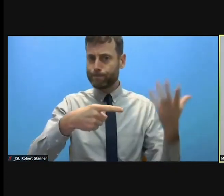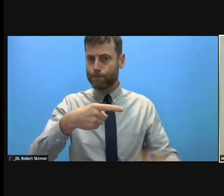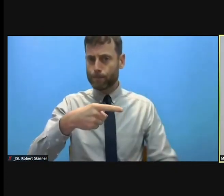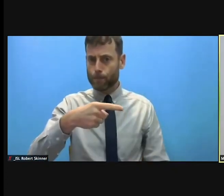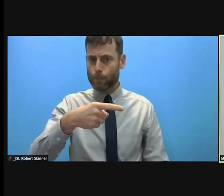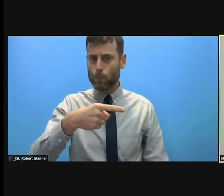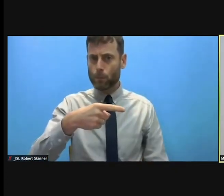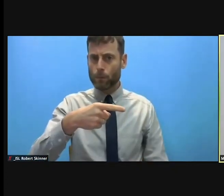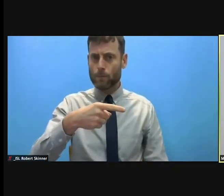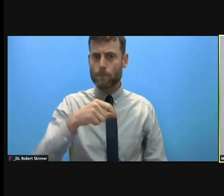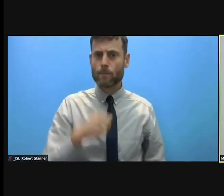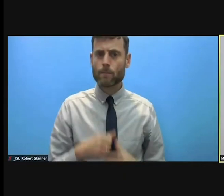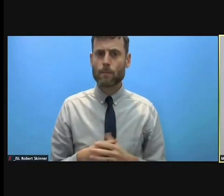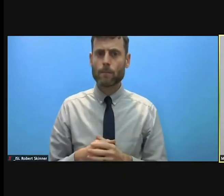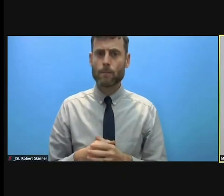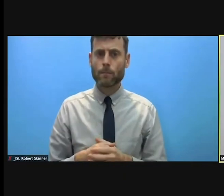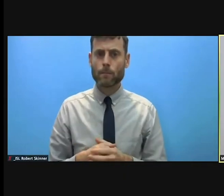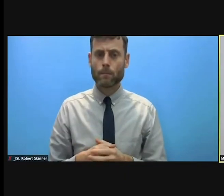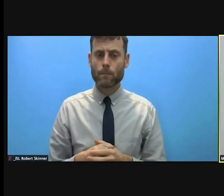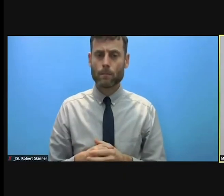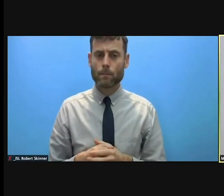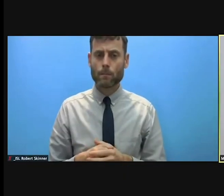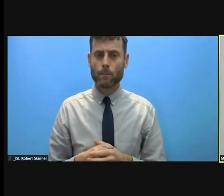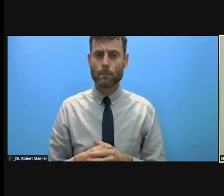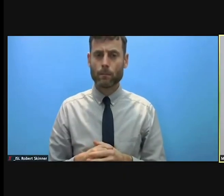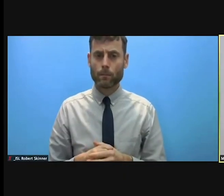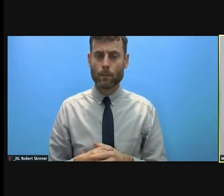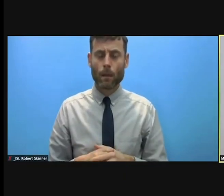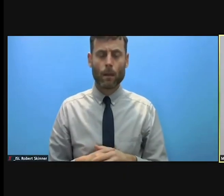The better the need and the rights of the population